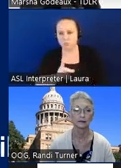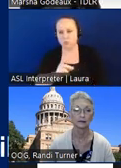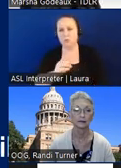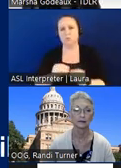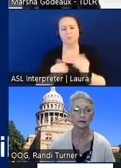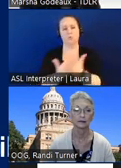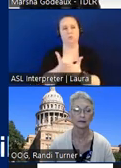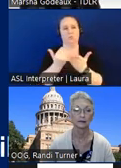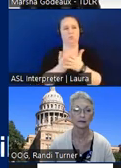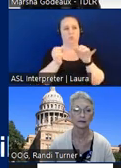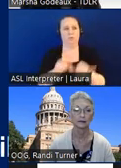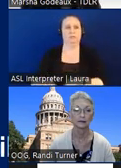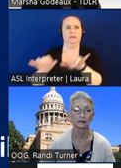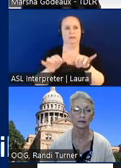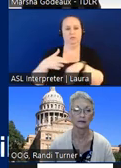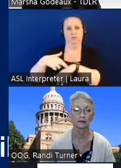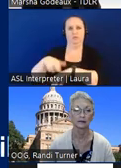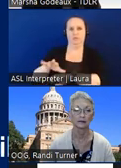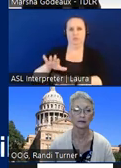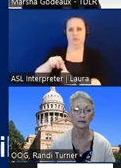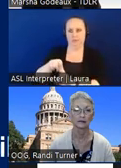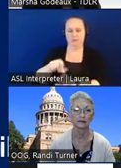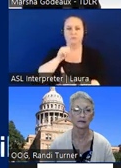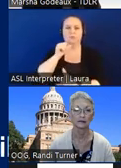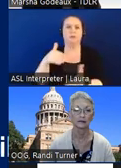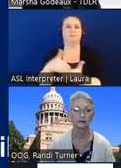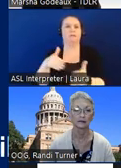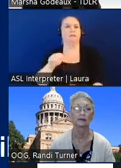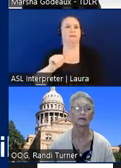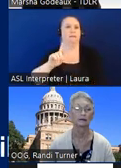the newer referenced standards do not violate the ada because we really don't want to go in